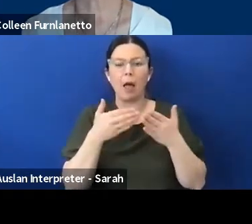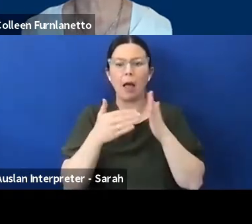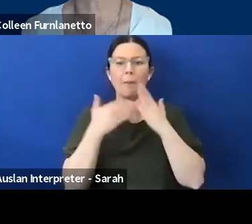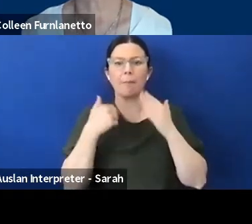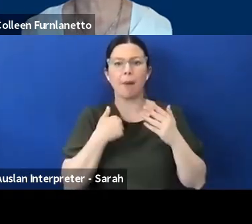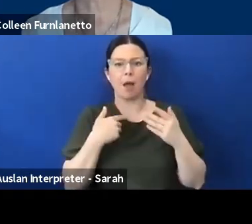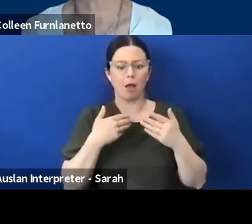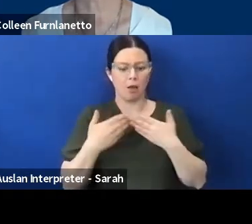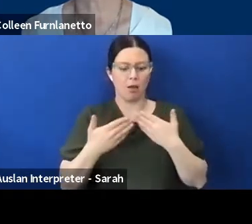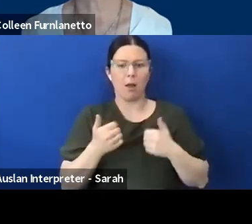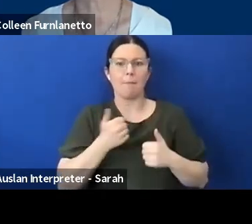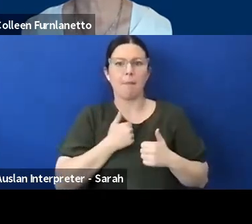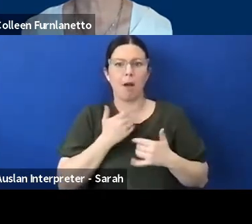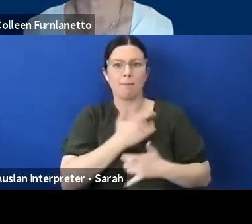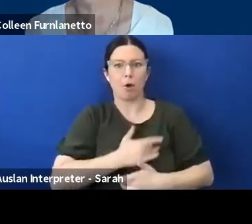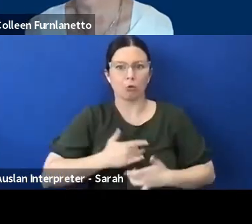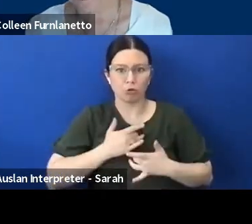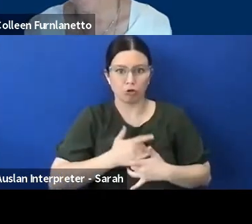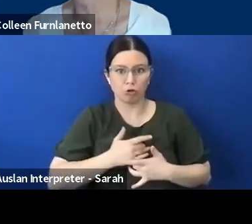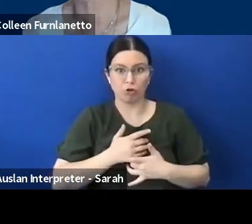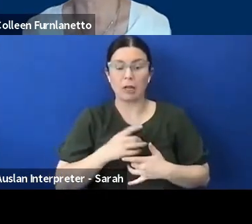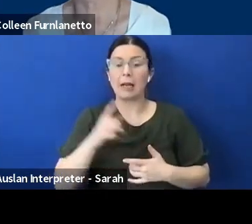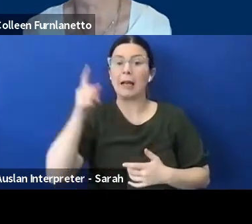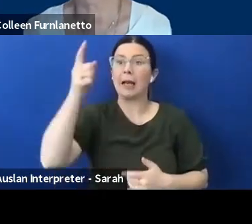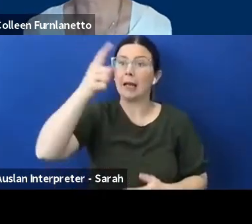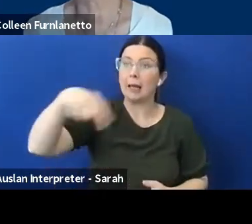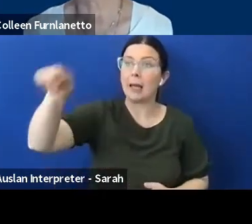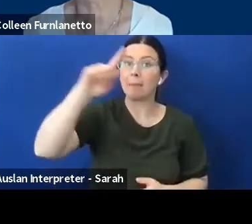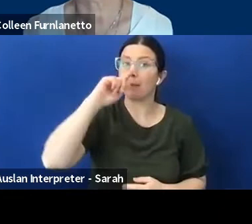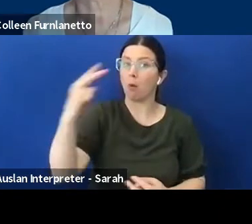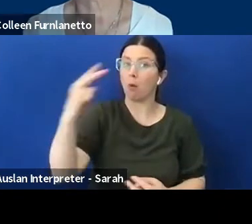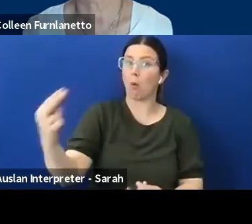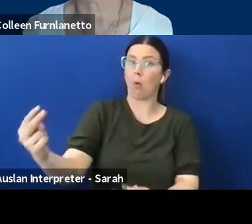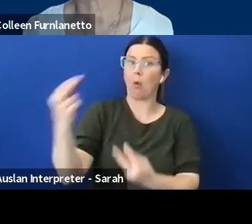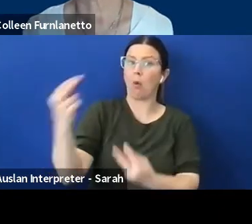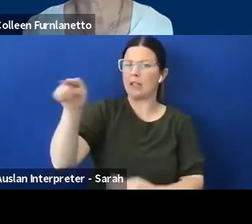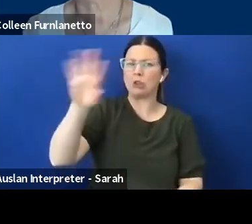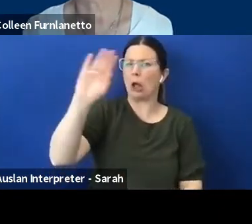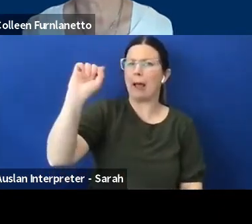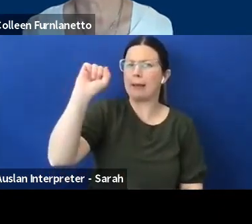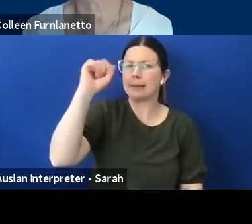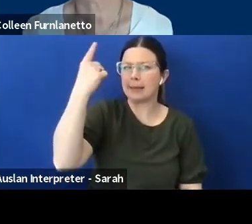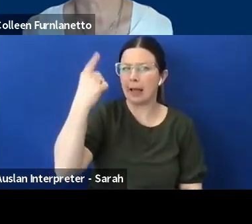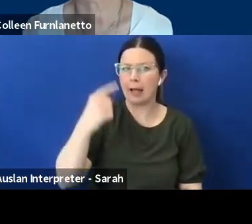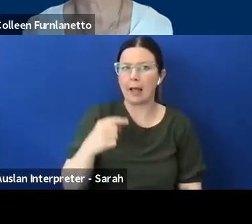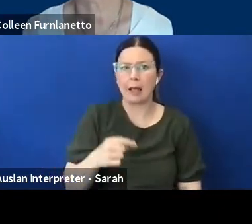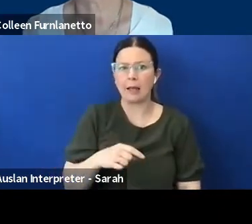by other people who don't understand it, I've seen it as interpreted as everything from fitting to